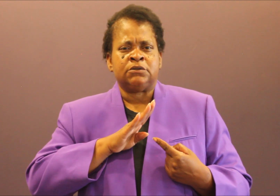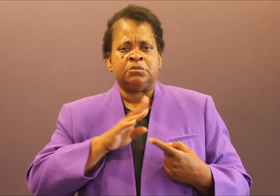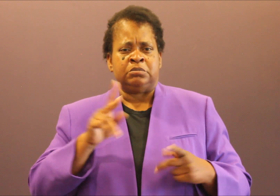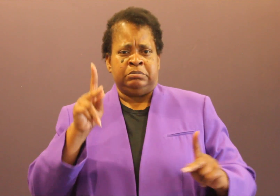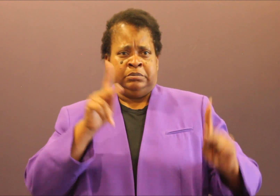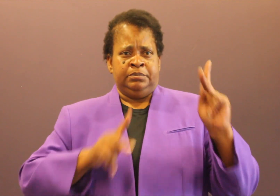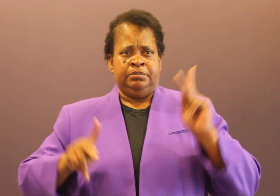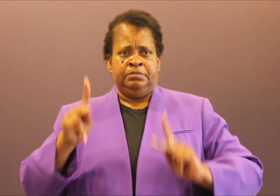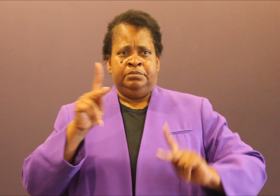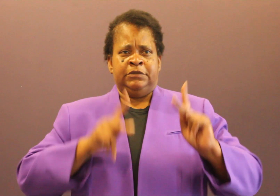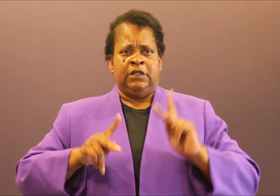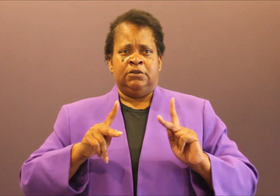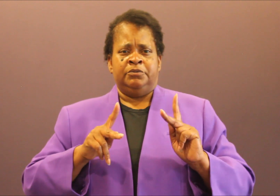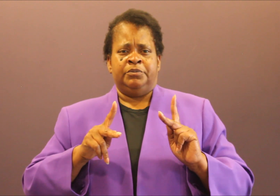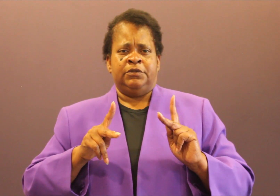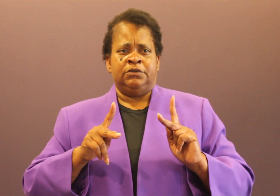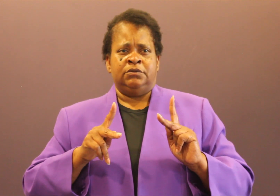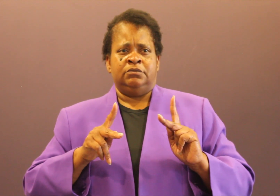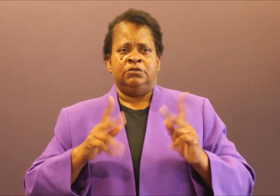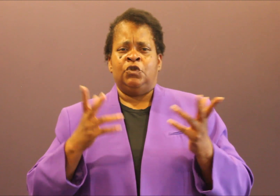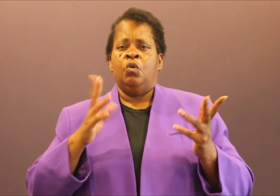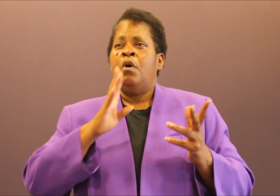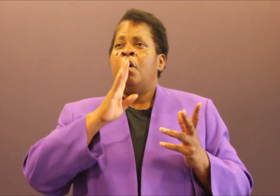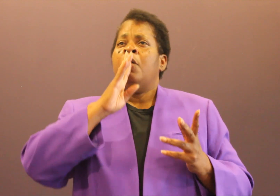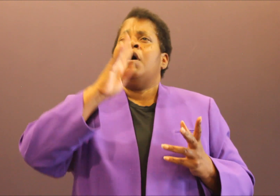printed anything I've said because there are enough talking heads about the